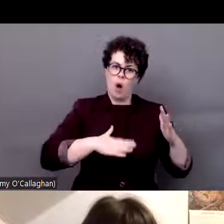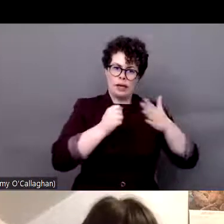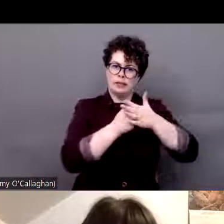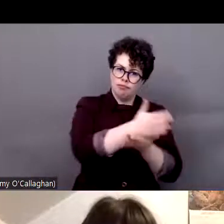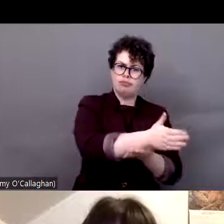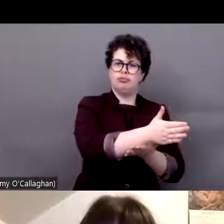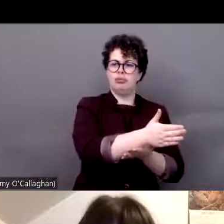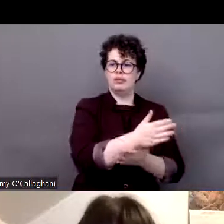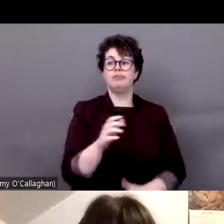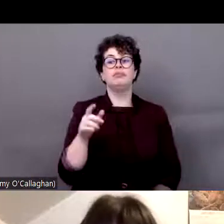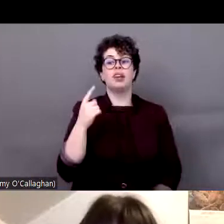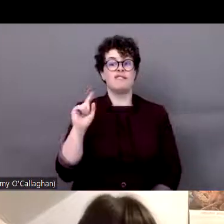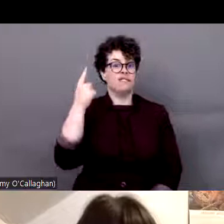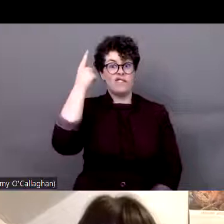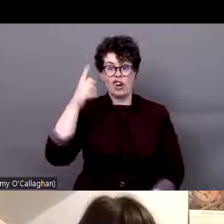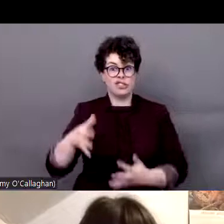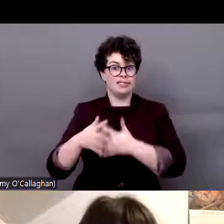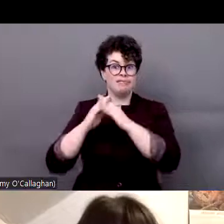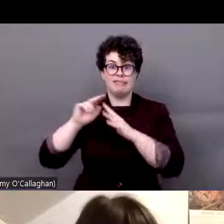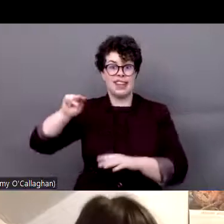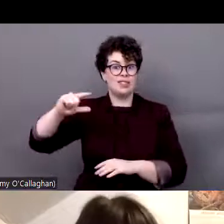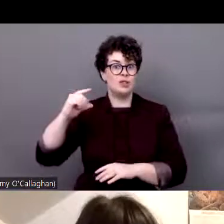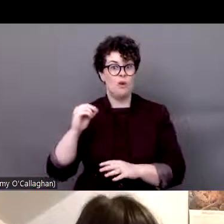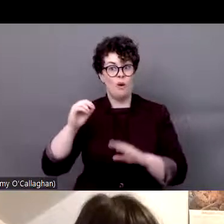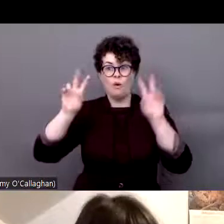projects since. Her work, highlighted the situation